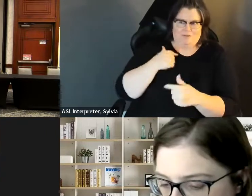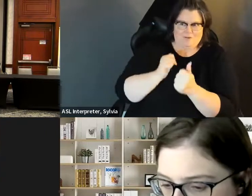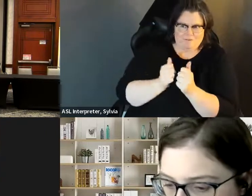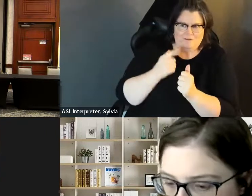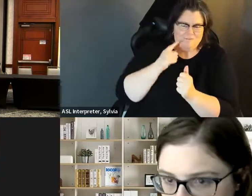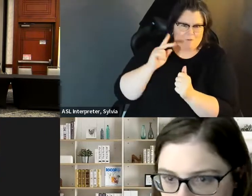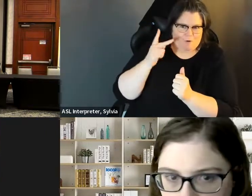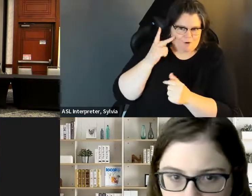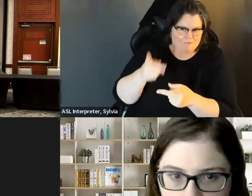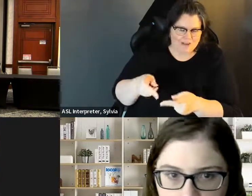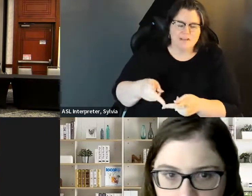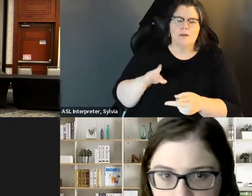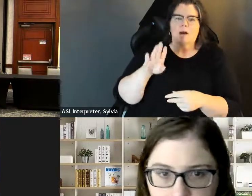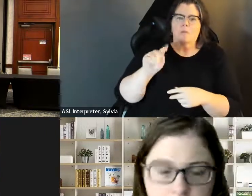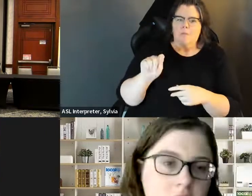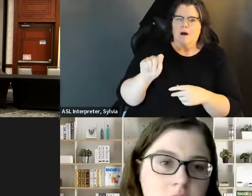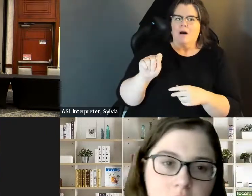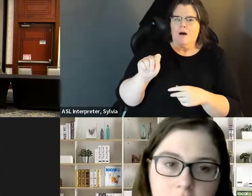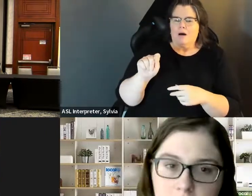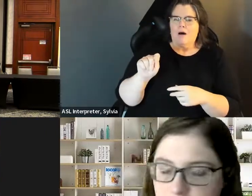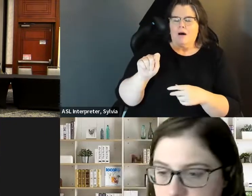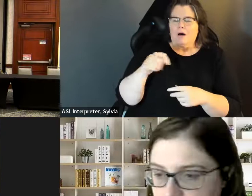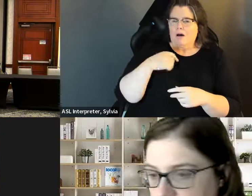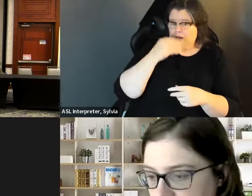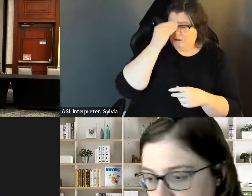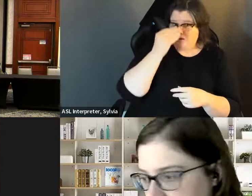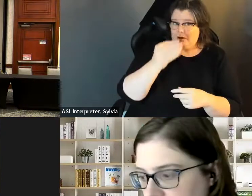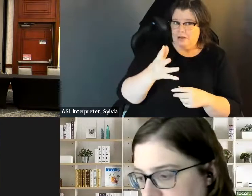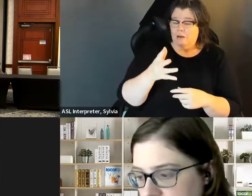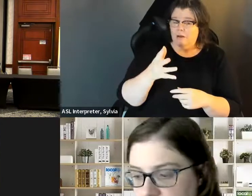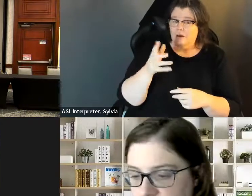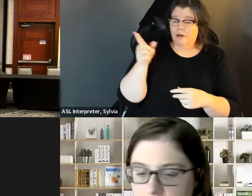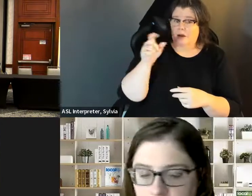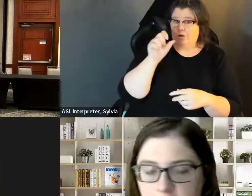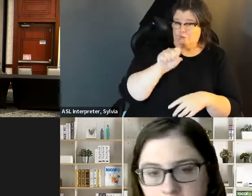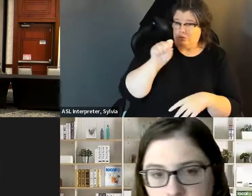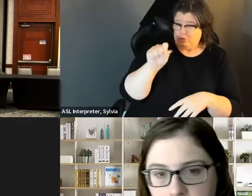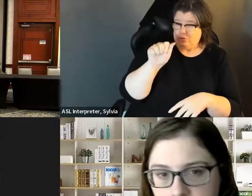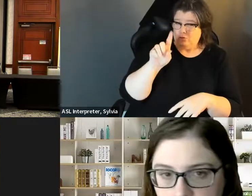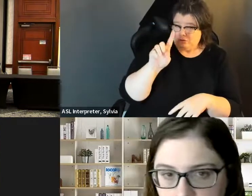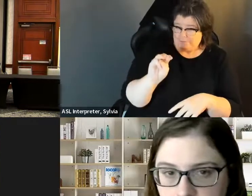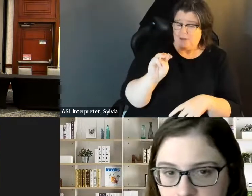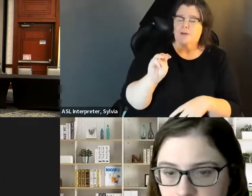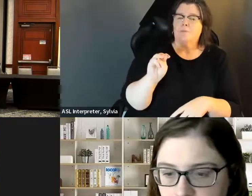» If I can interject here. So I haven't run for office but I But I've worked on this issue pretty substantially.